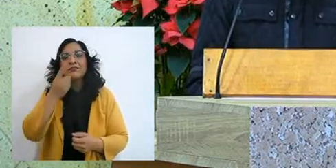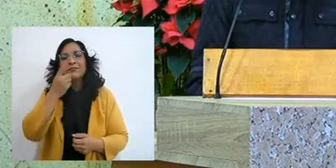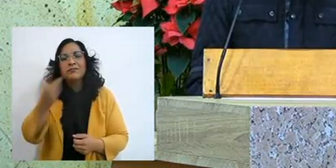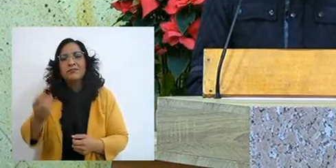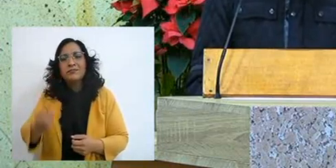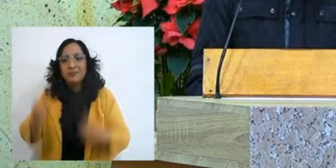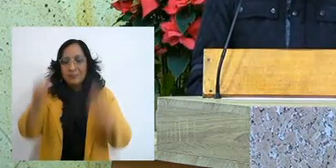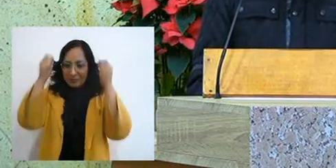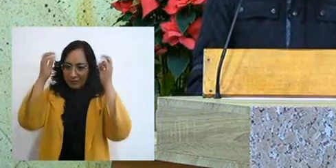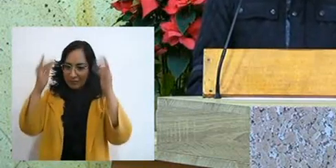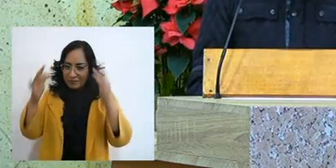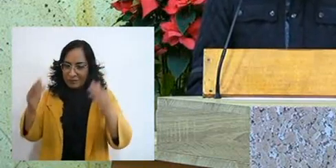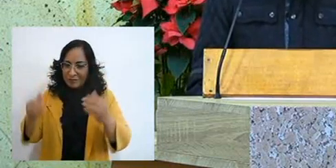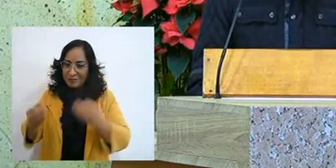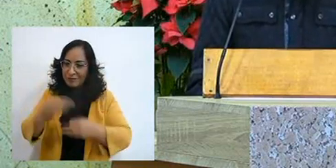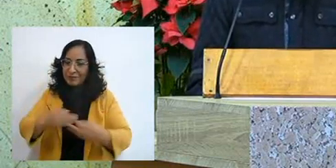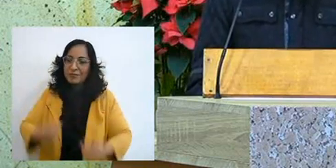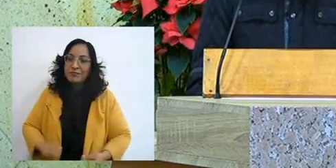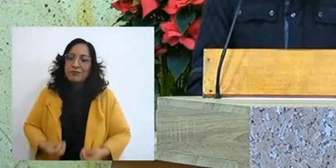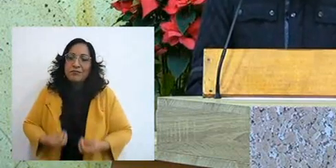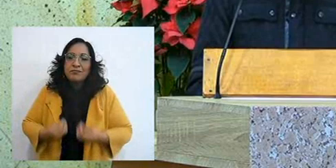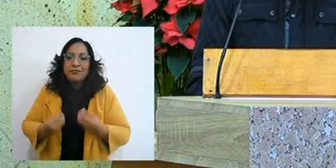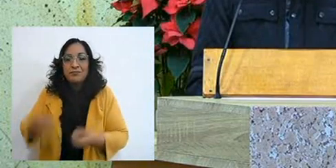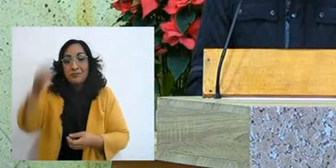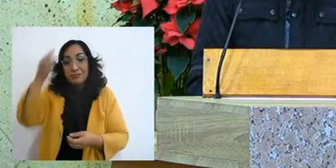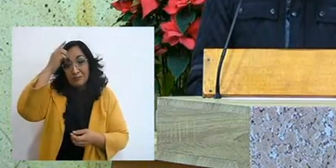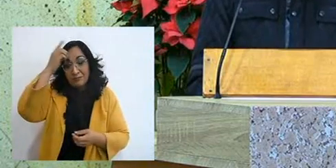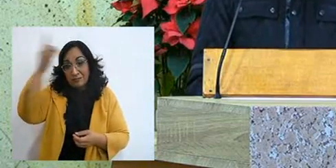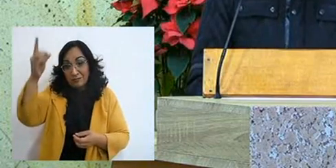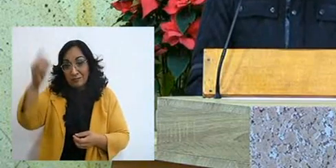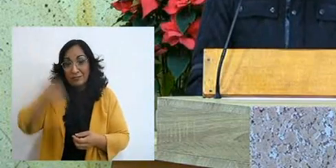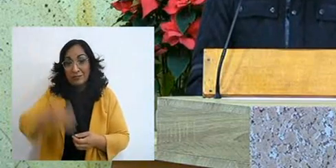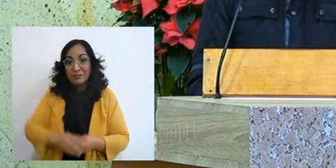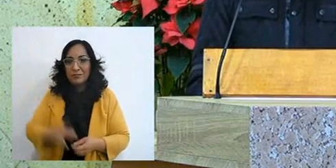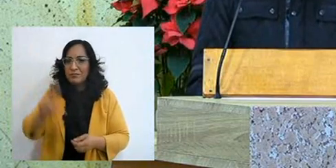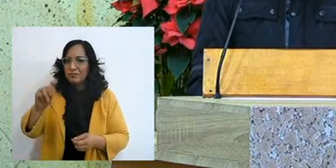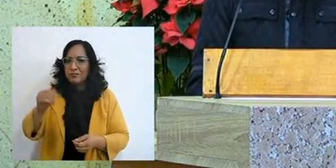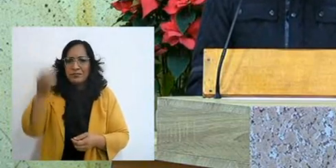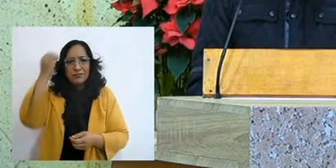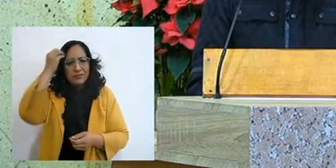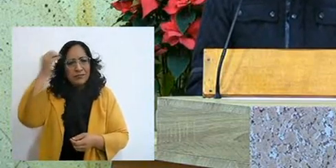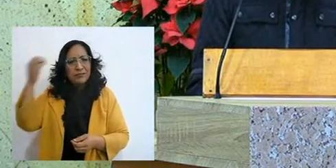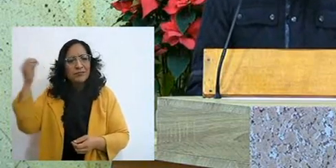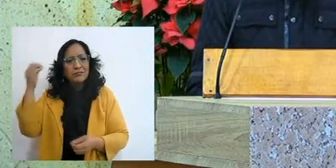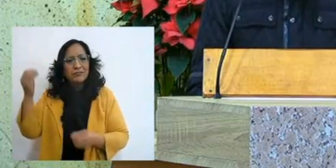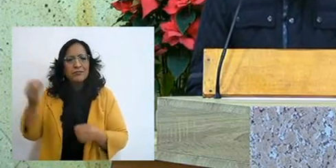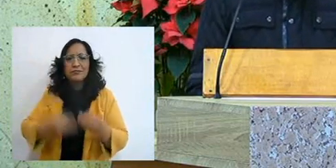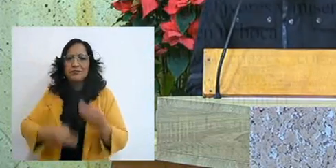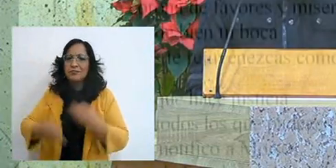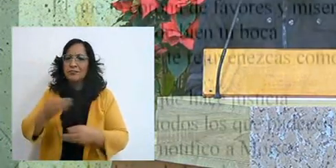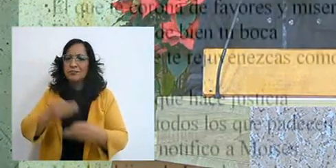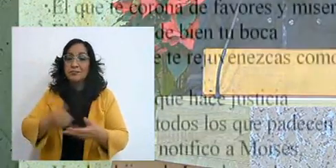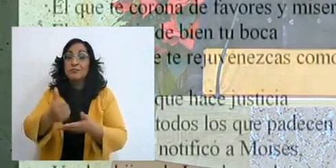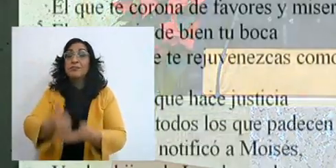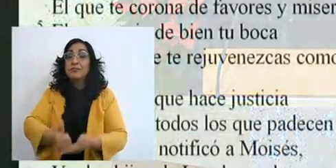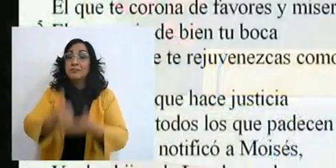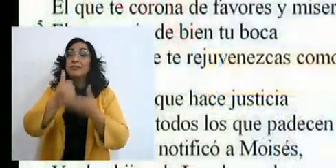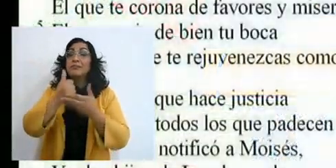"Bless the LORD, my soul, and forget none of his benefits."